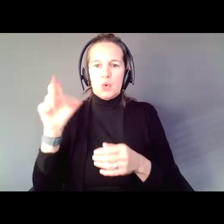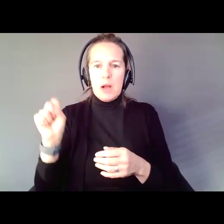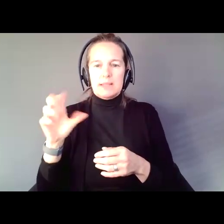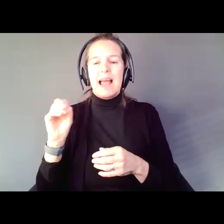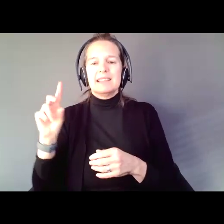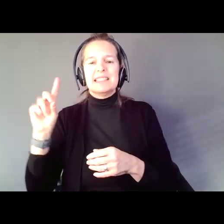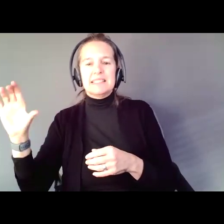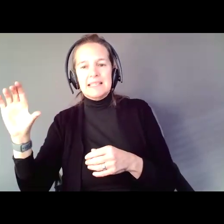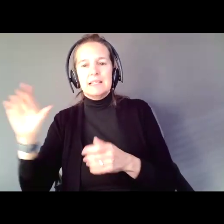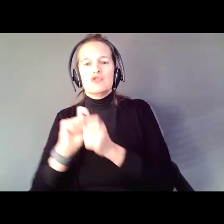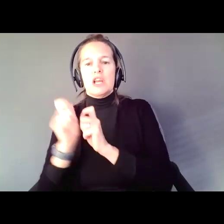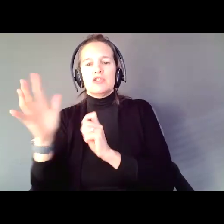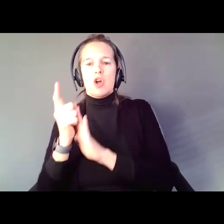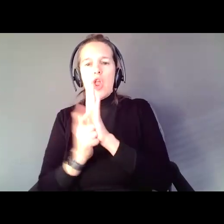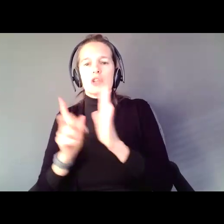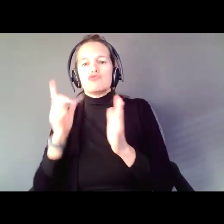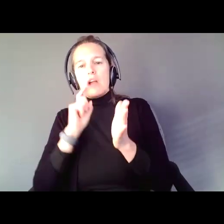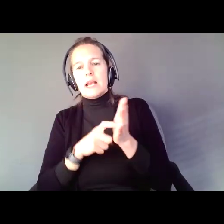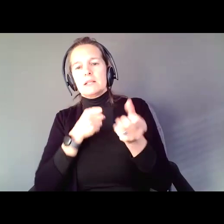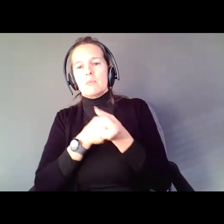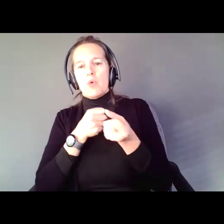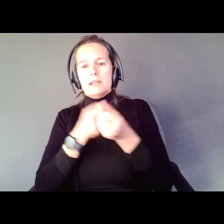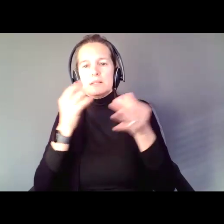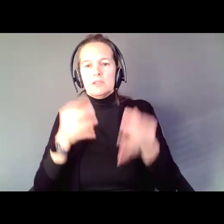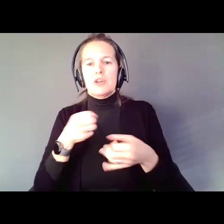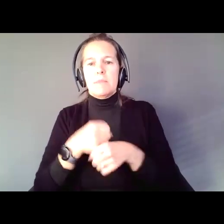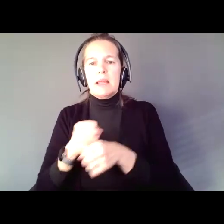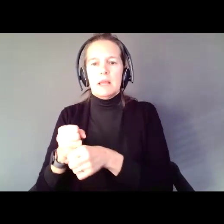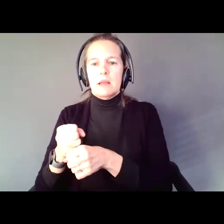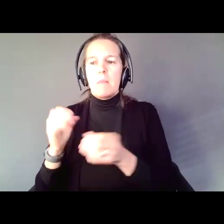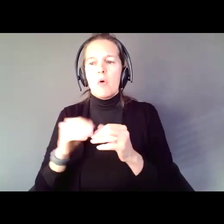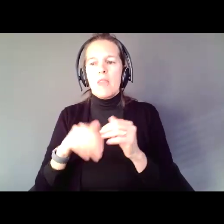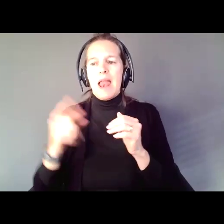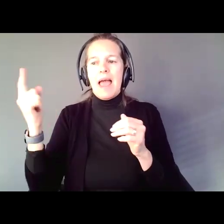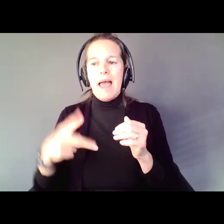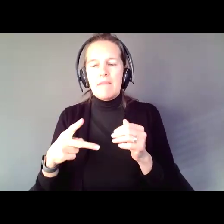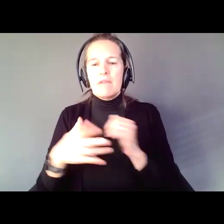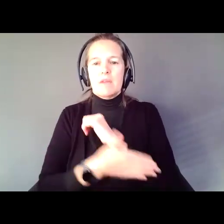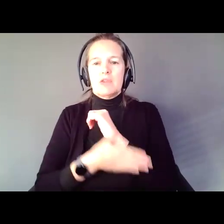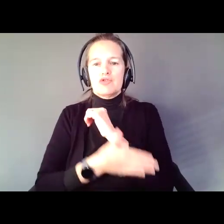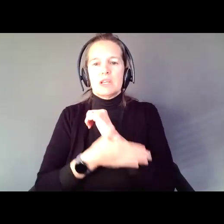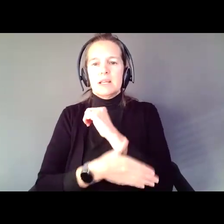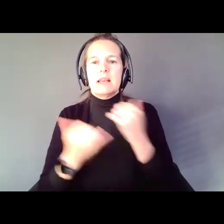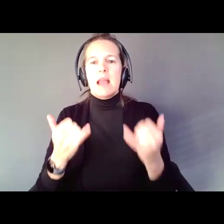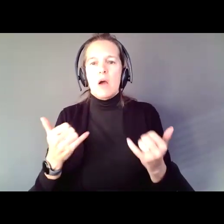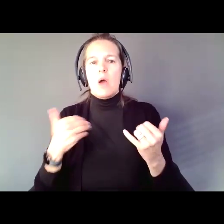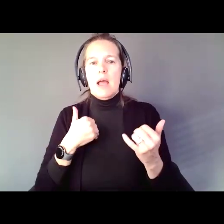their laws to recognize Supported Decision Making. More than half the country now has a law formally